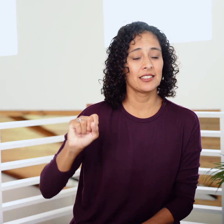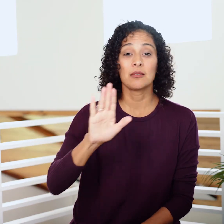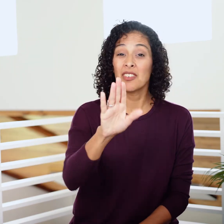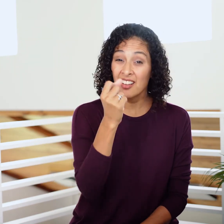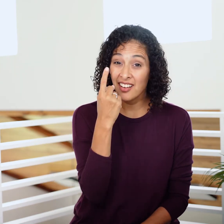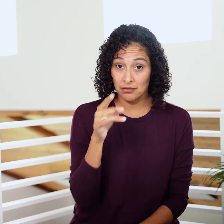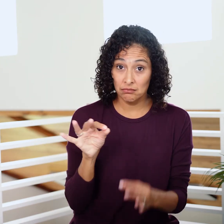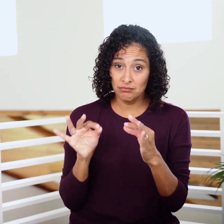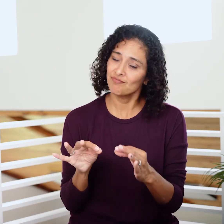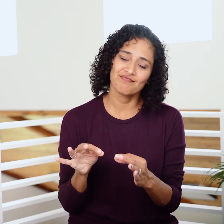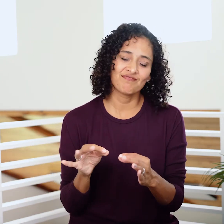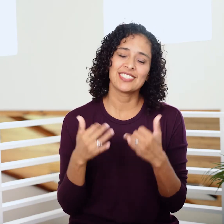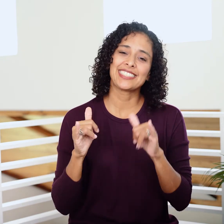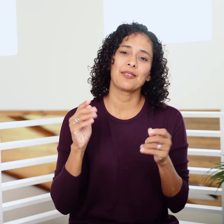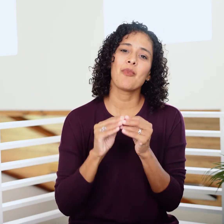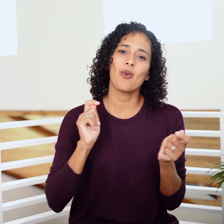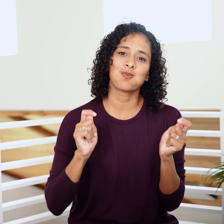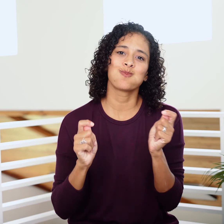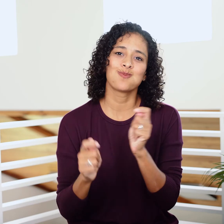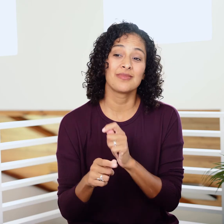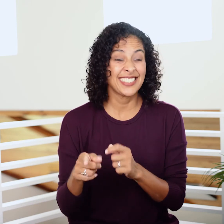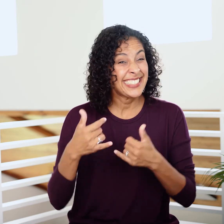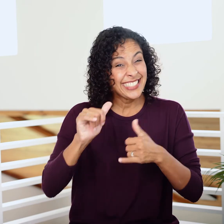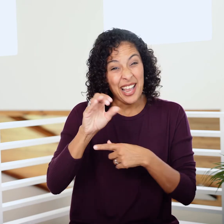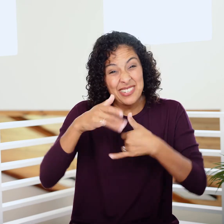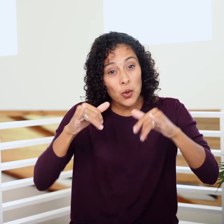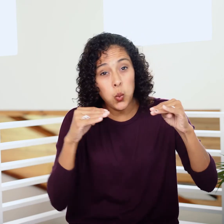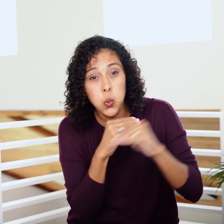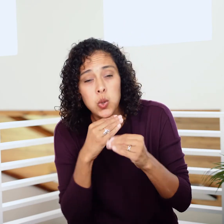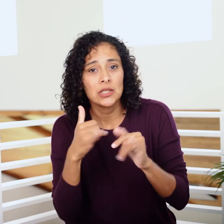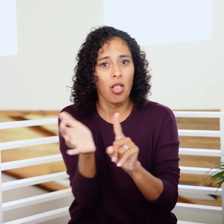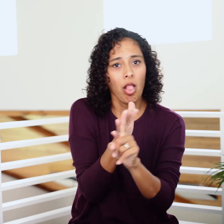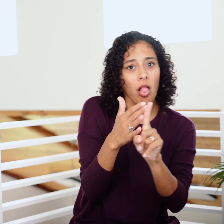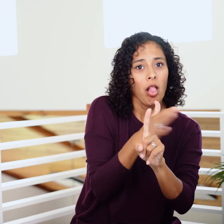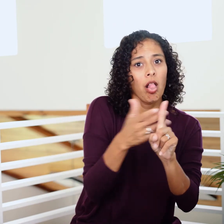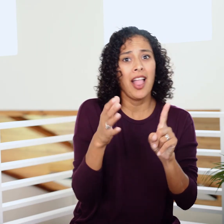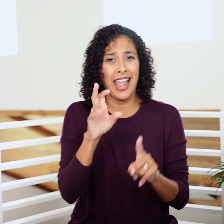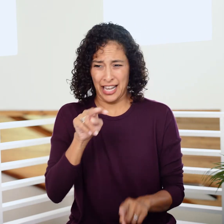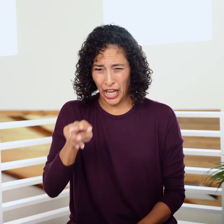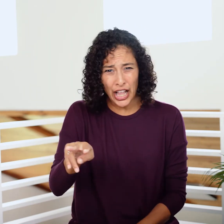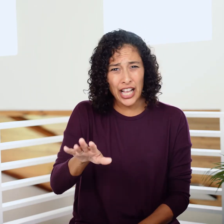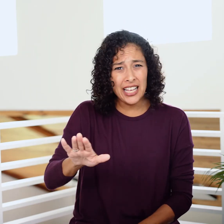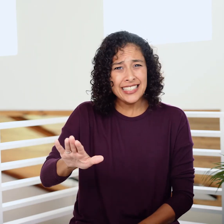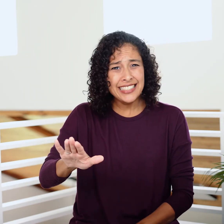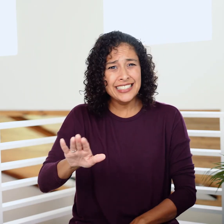But rest assured, he’s still a work in progress; he still lies and manipulates, and even his response